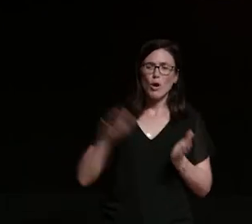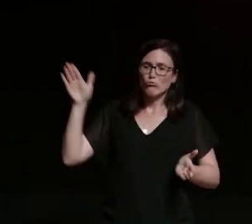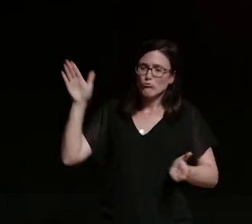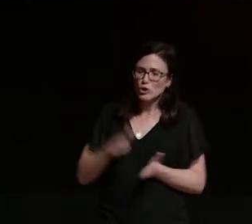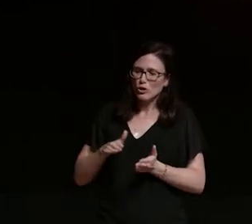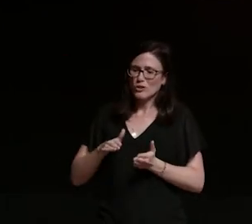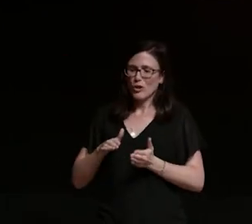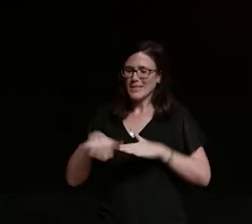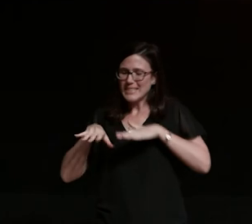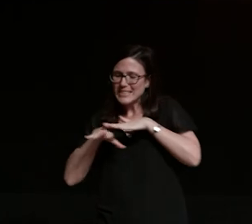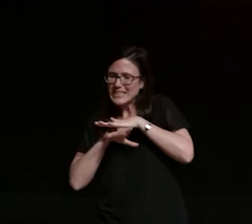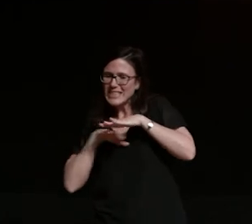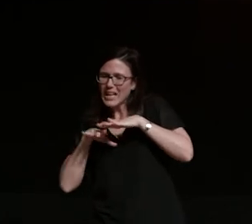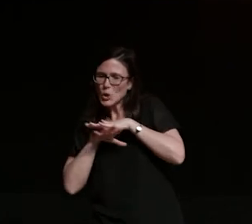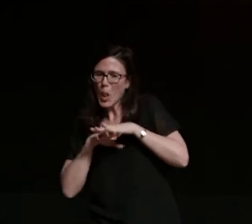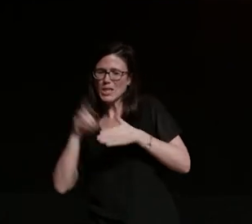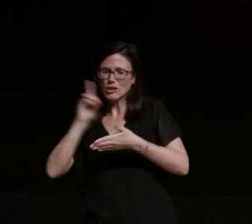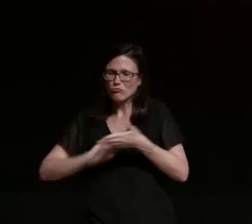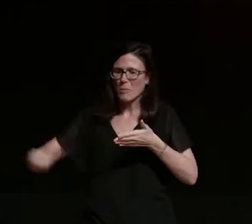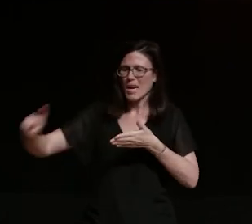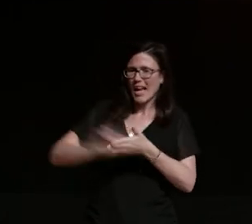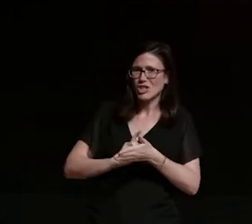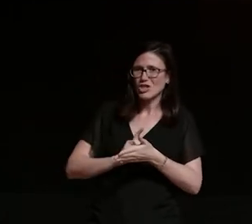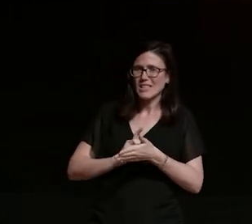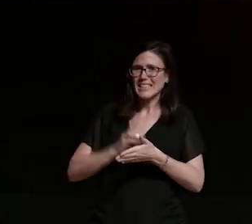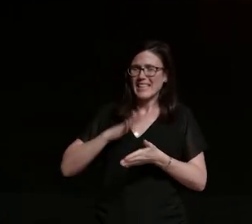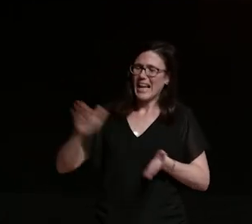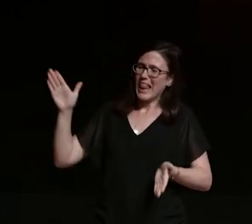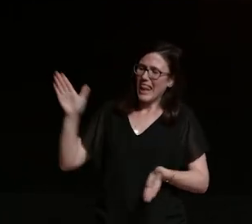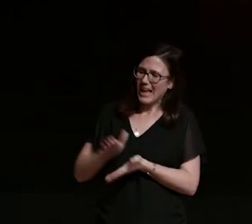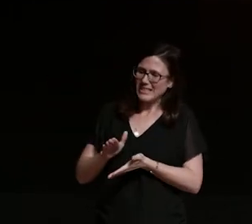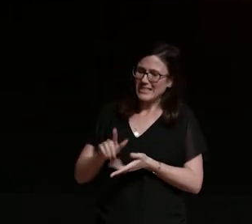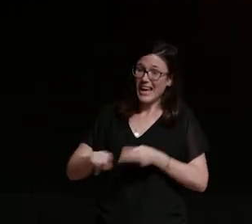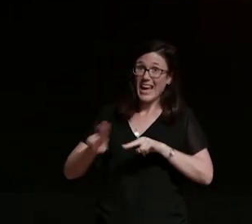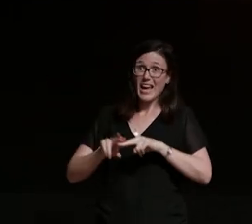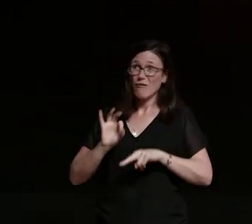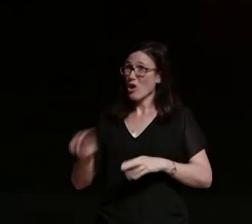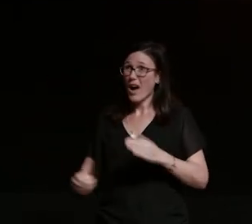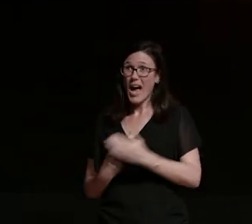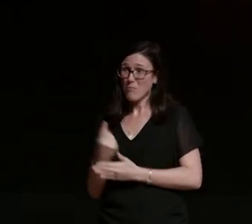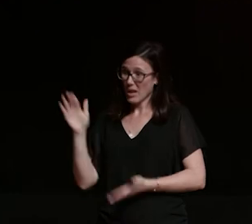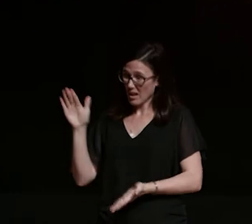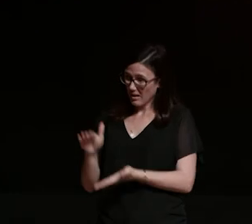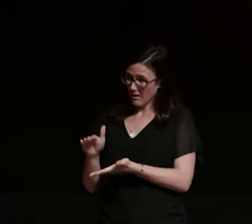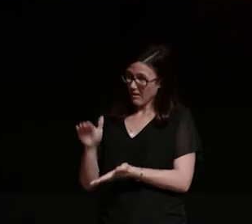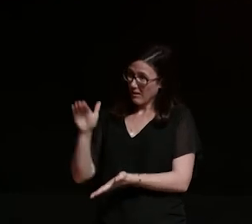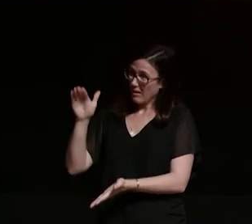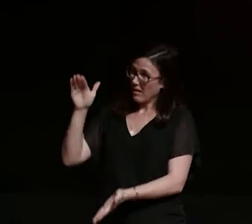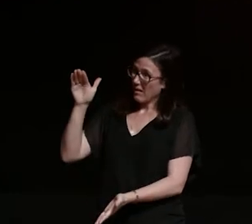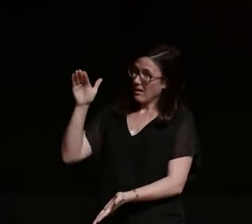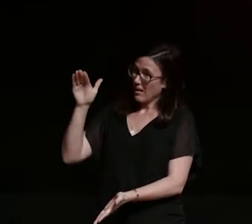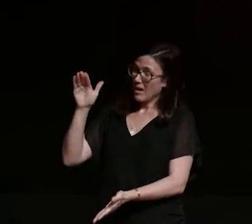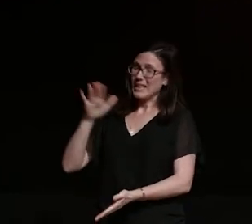that hurts and isolates we women motorcycle riders will have to forever explain that yes this is my